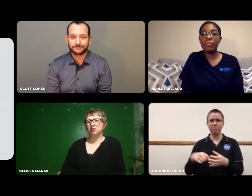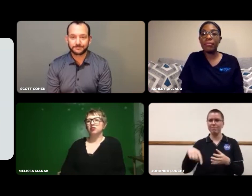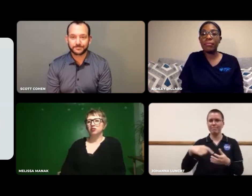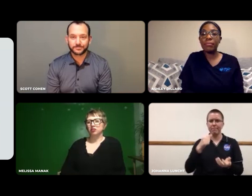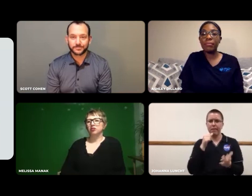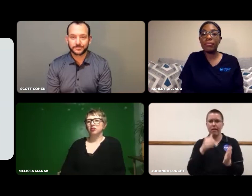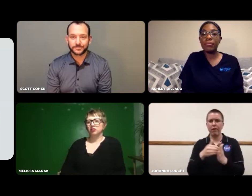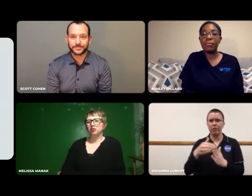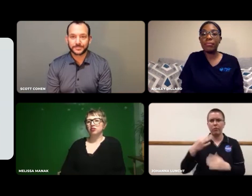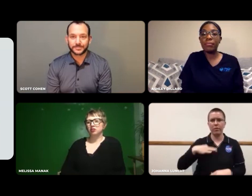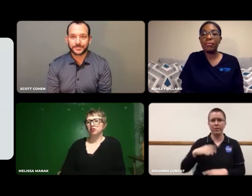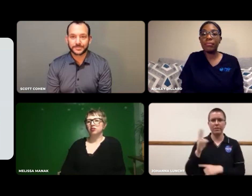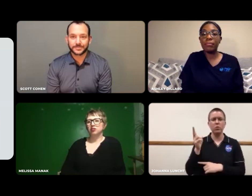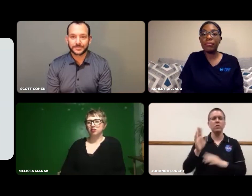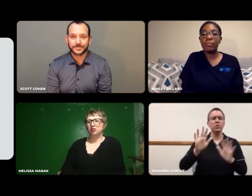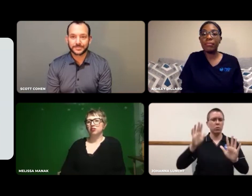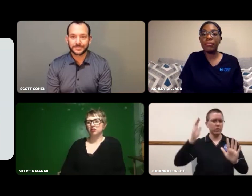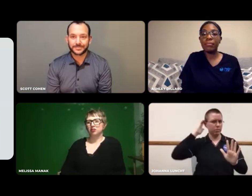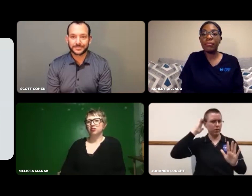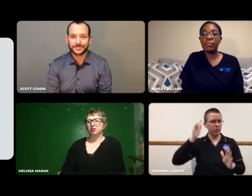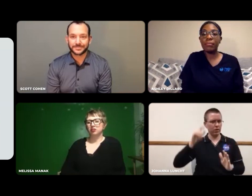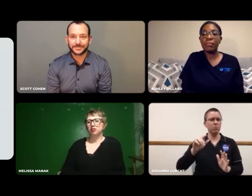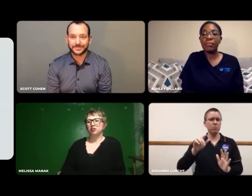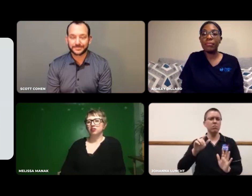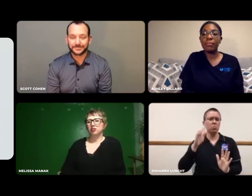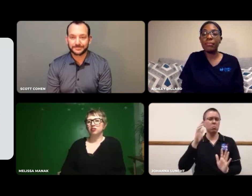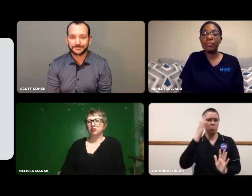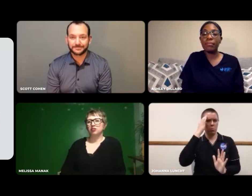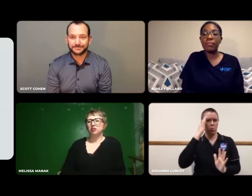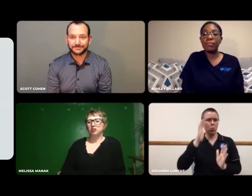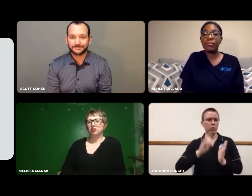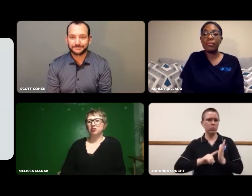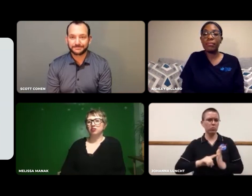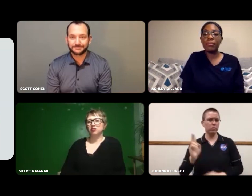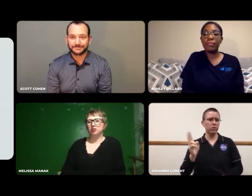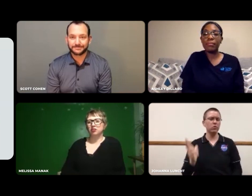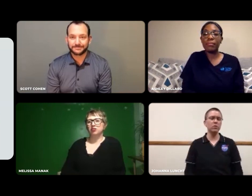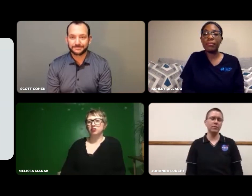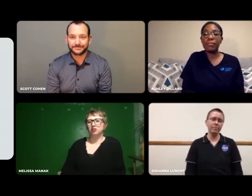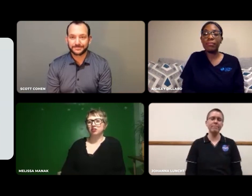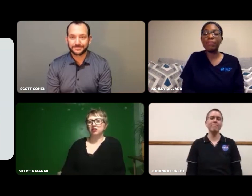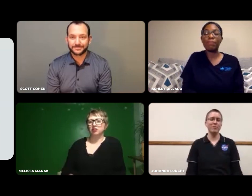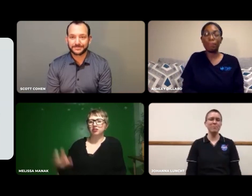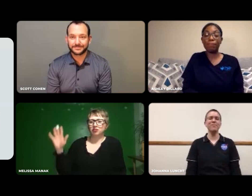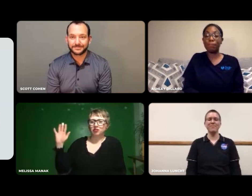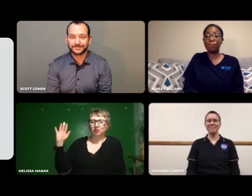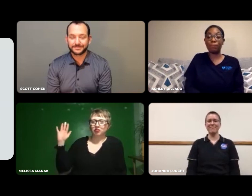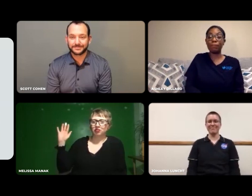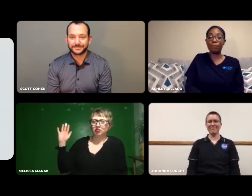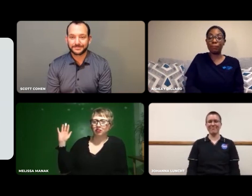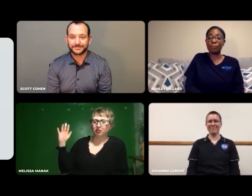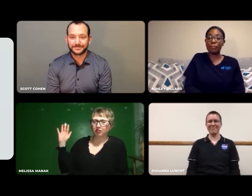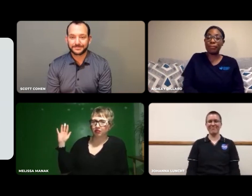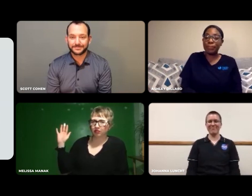represented in history. Keep that in mind in your history research.